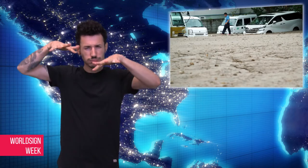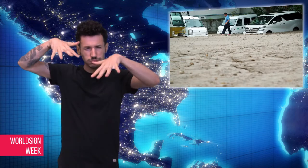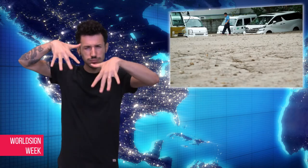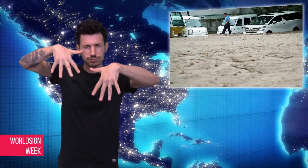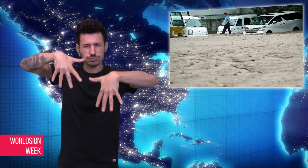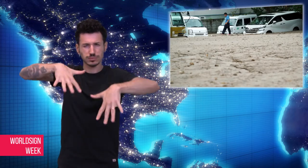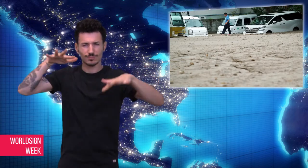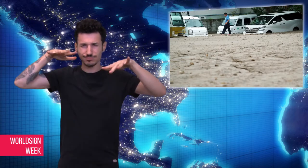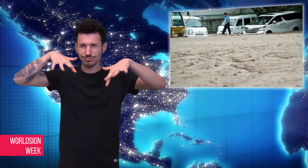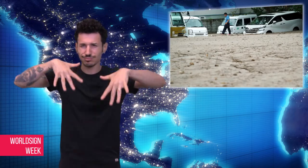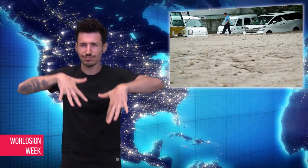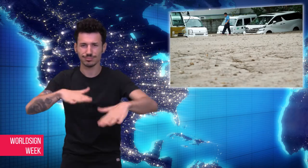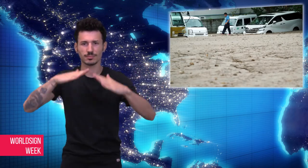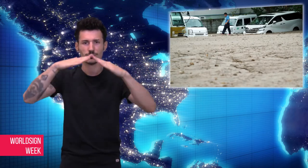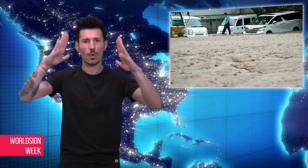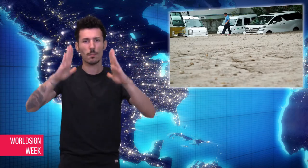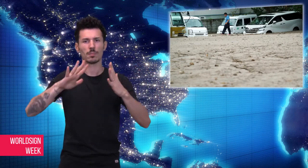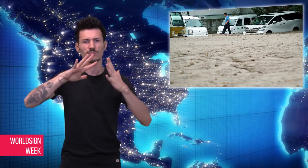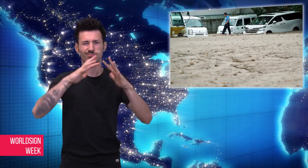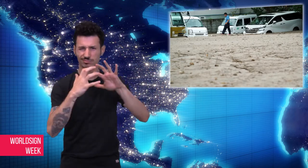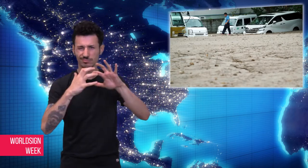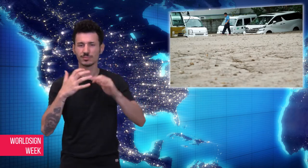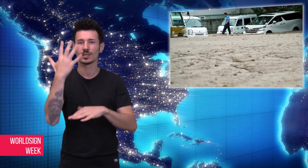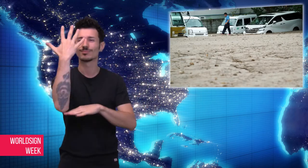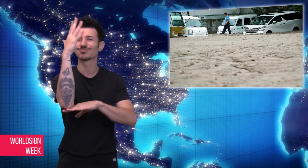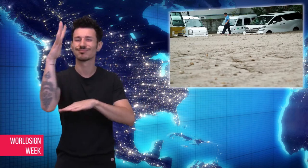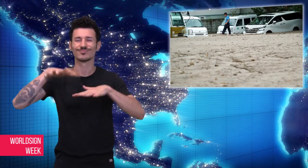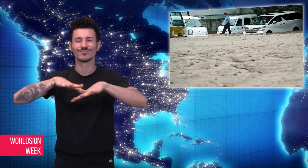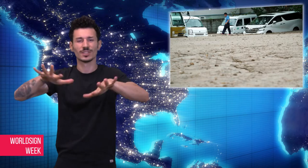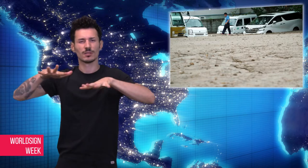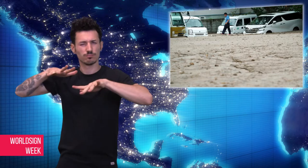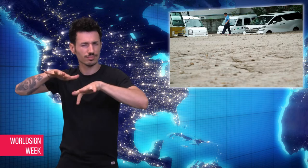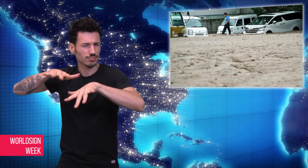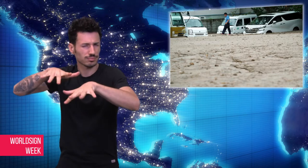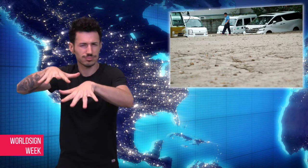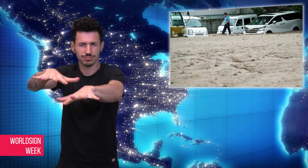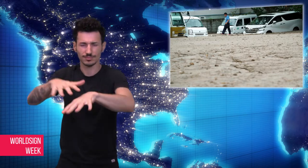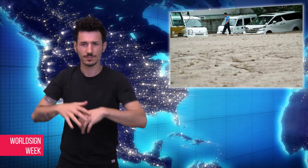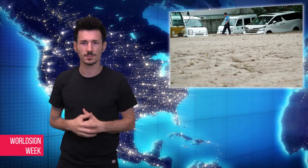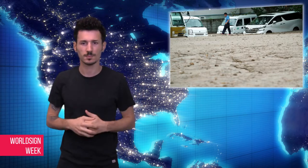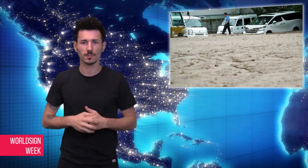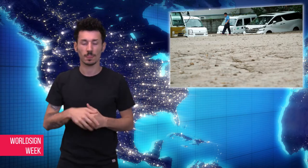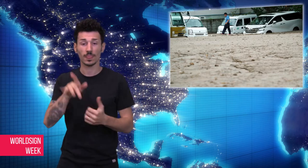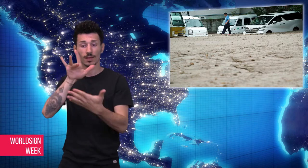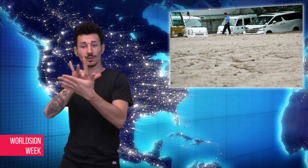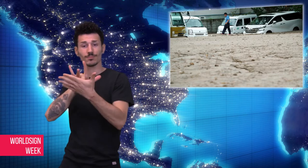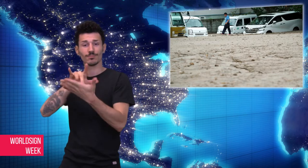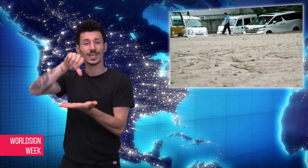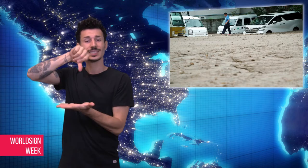were triggered, damaging homes and landscape. At the eastern edge of